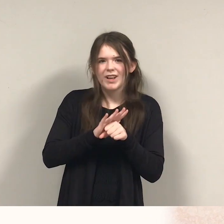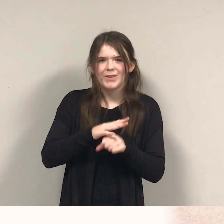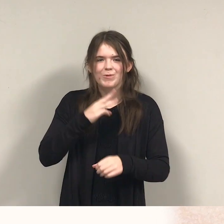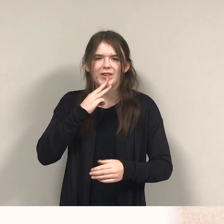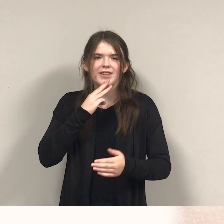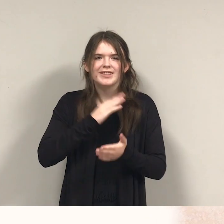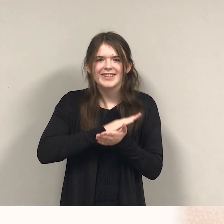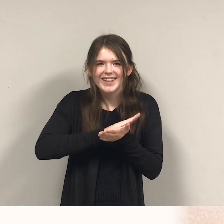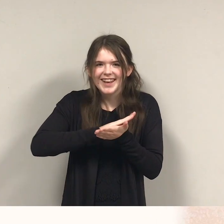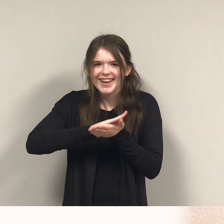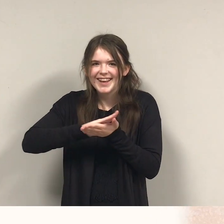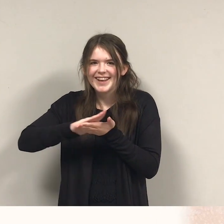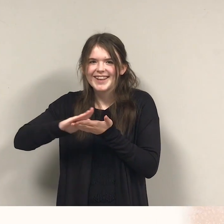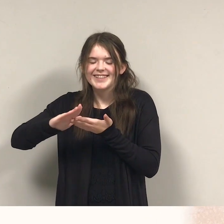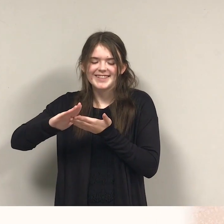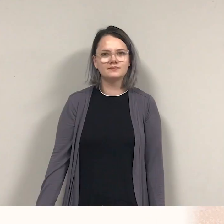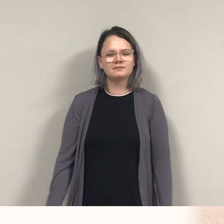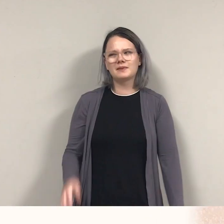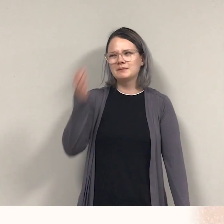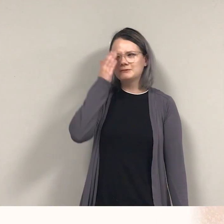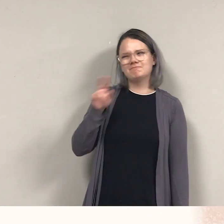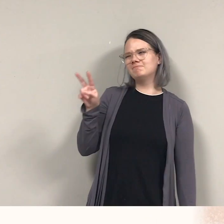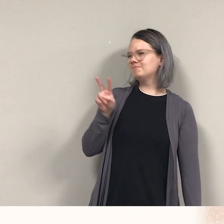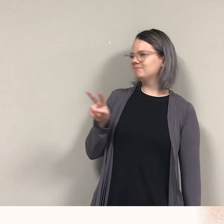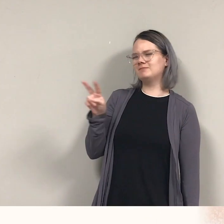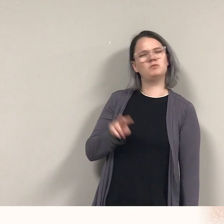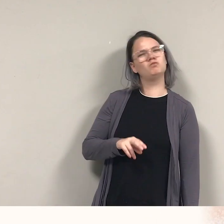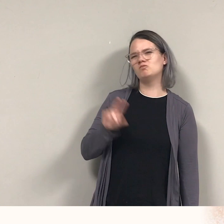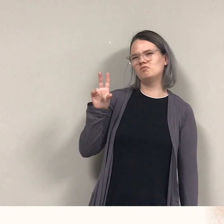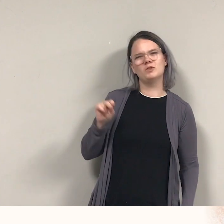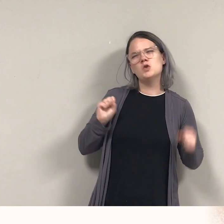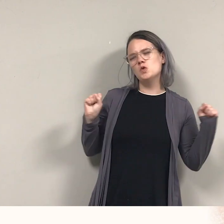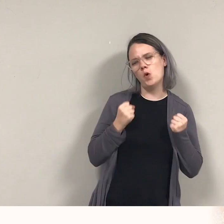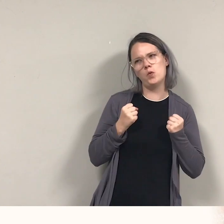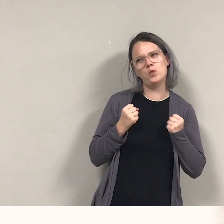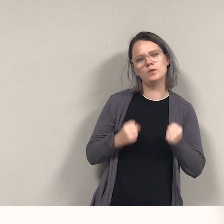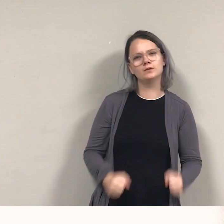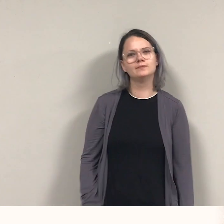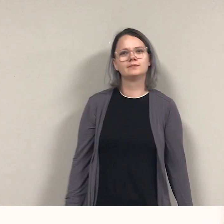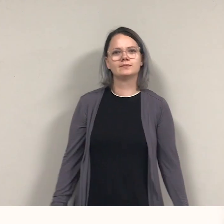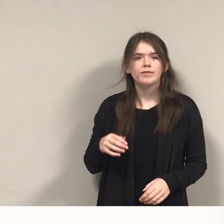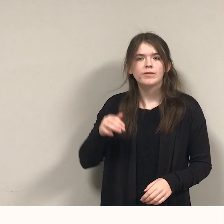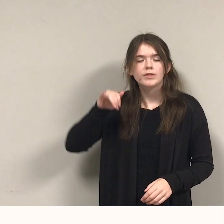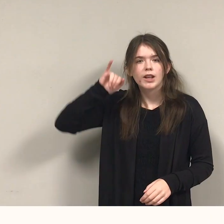But Pirate bets it's cold as ice When she's asked, "Will you swim too?"